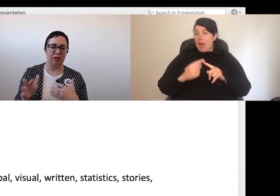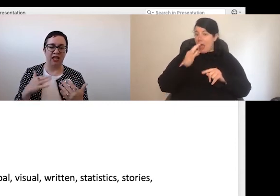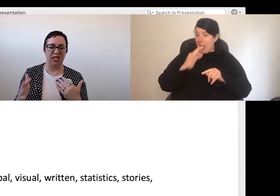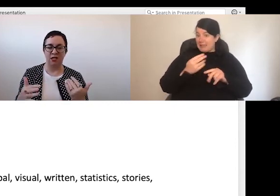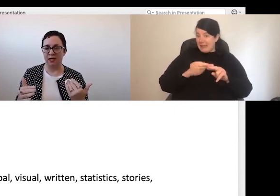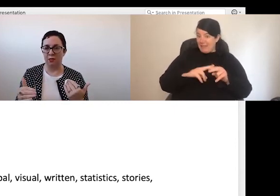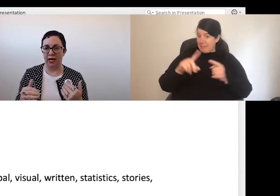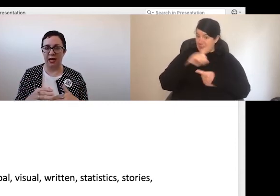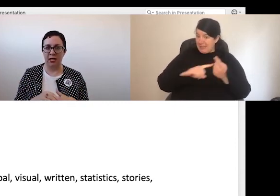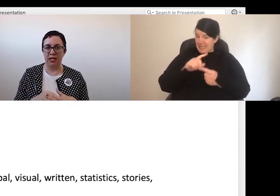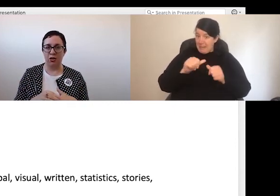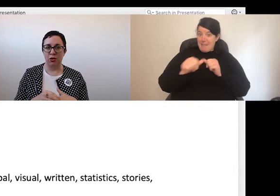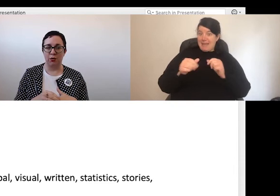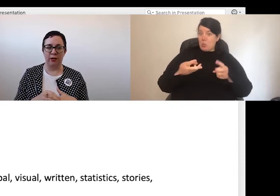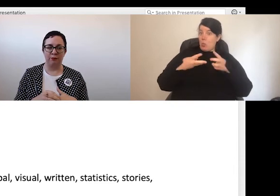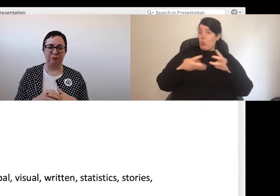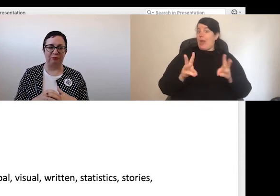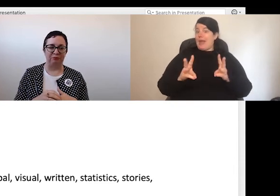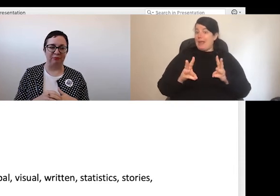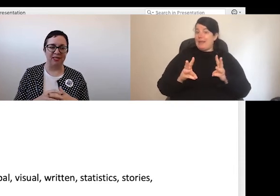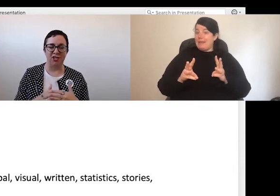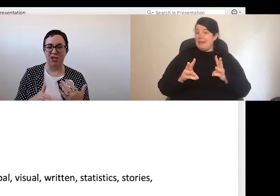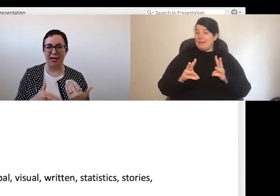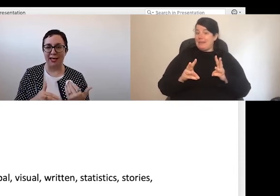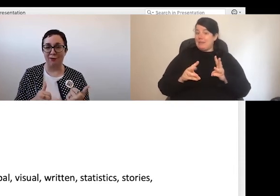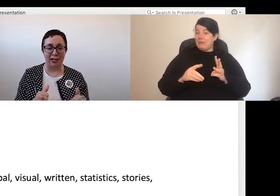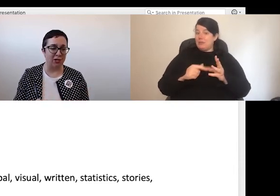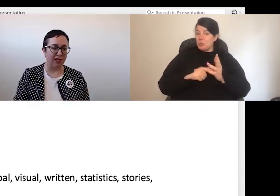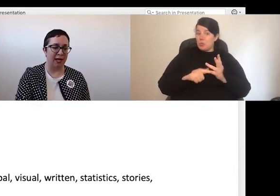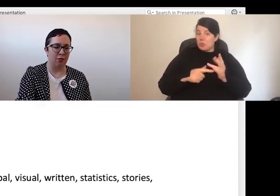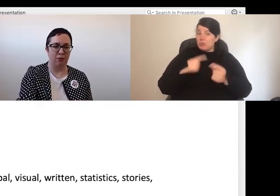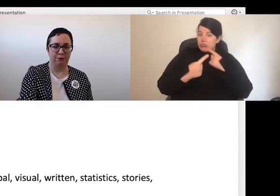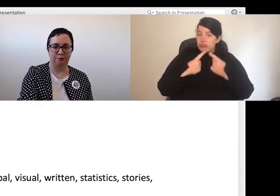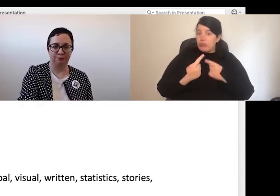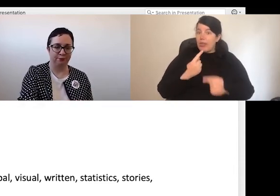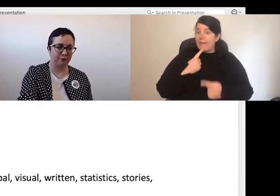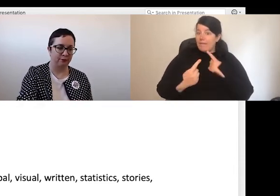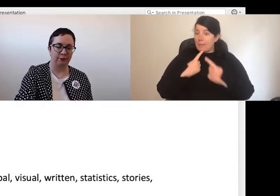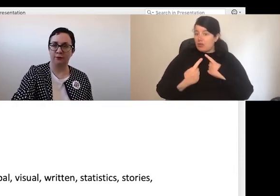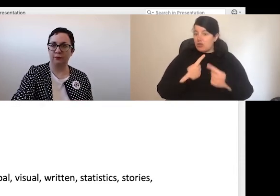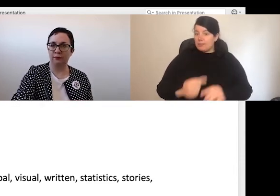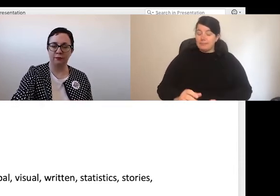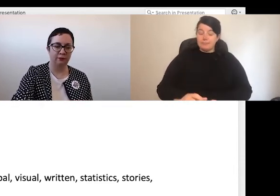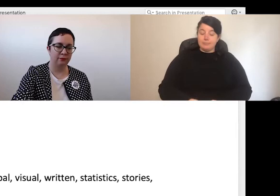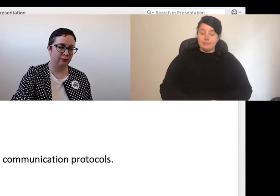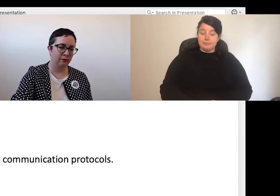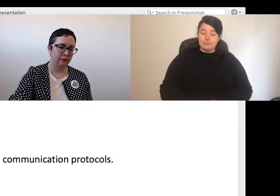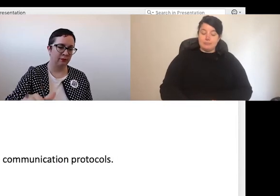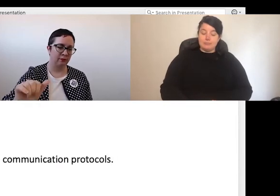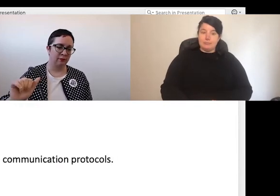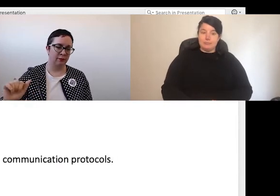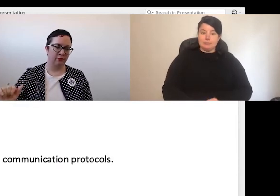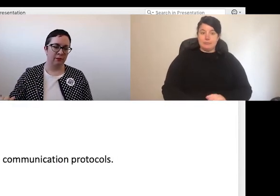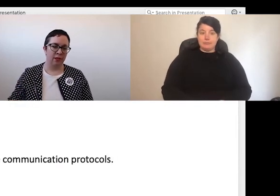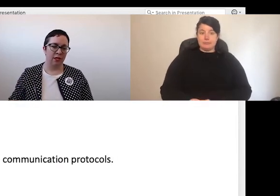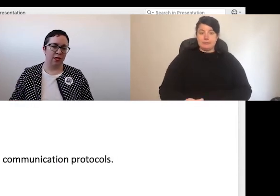really is the best way to share that information at all.